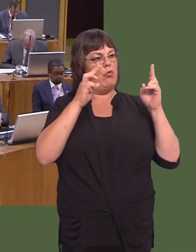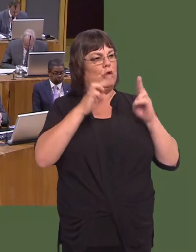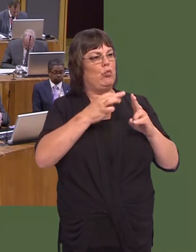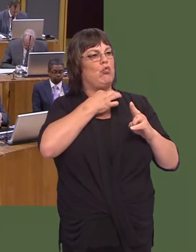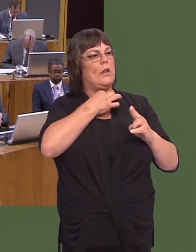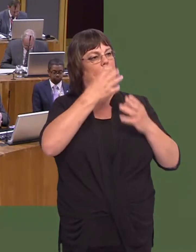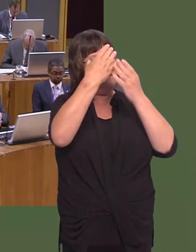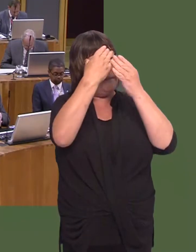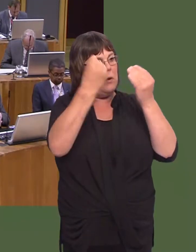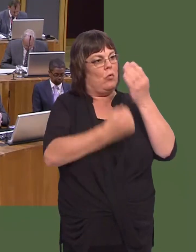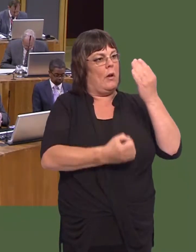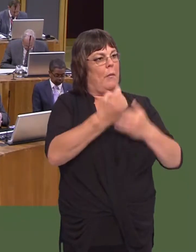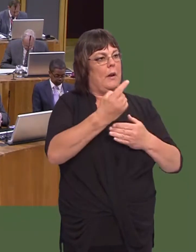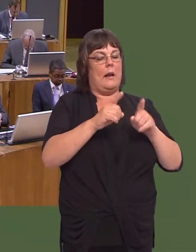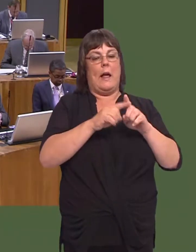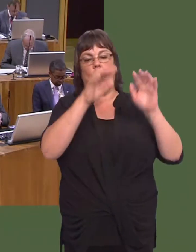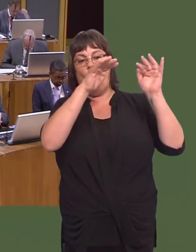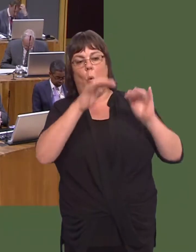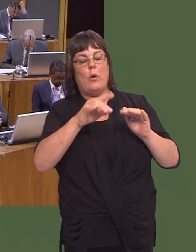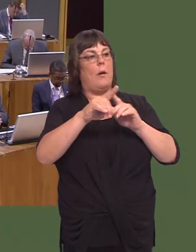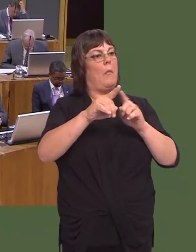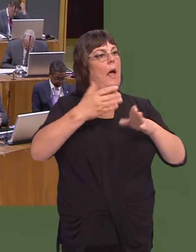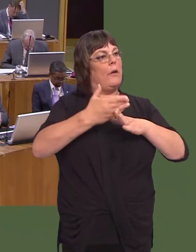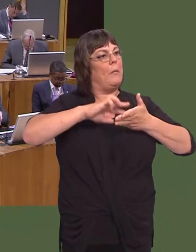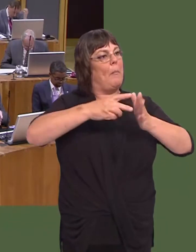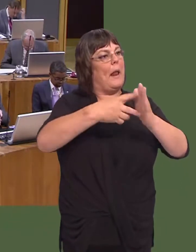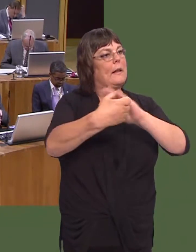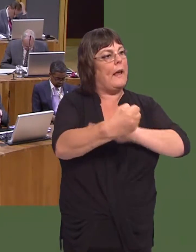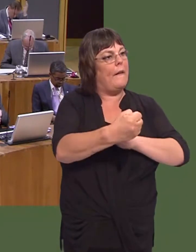The dementia strategic action plan, due to be published in the autumn, will set out our